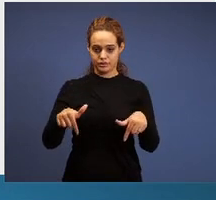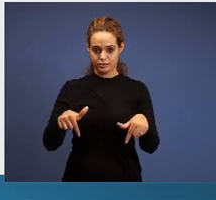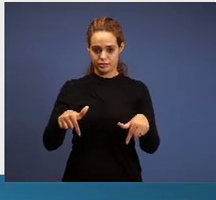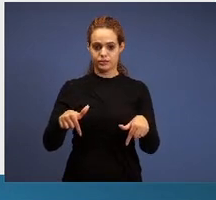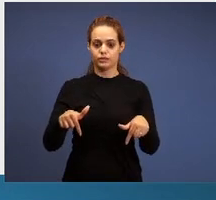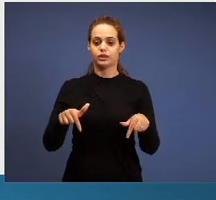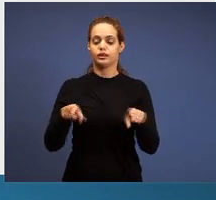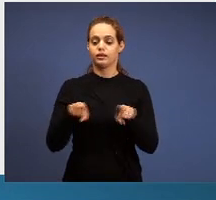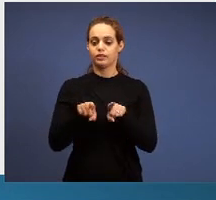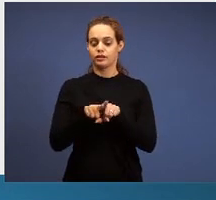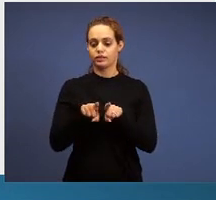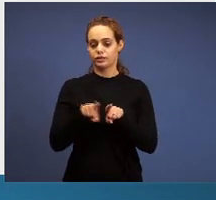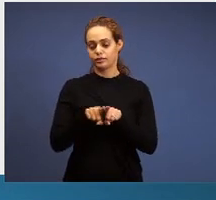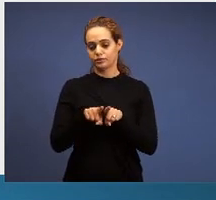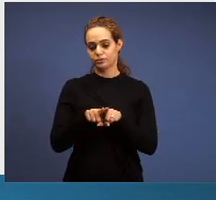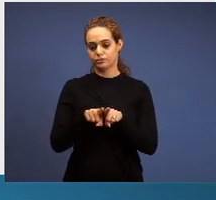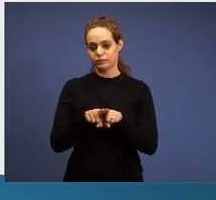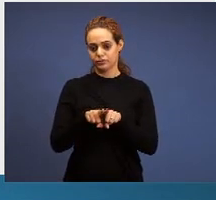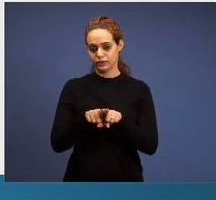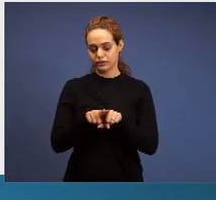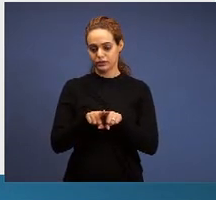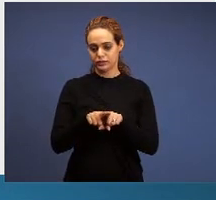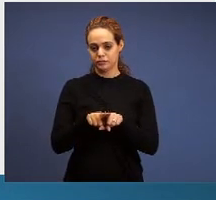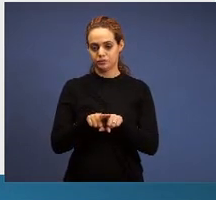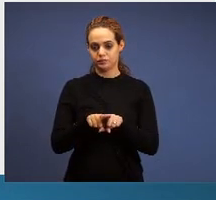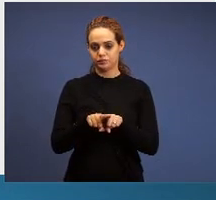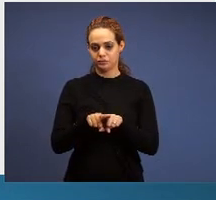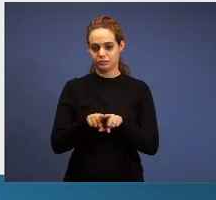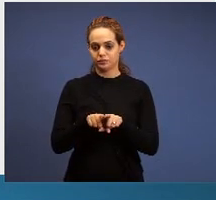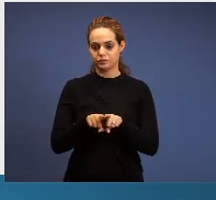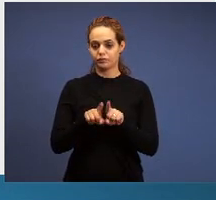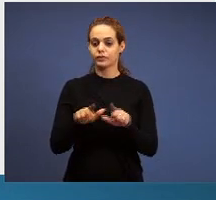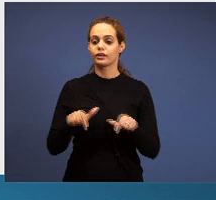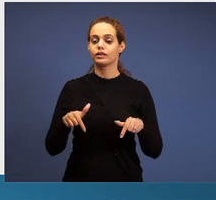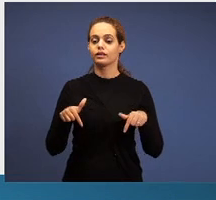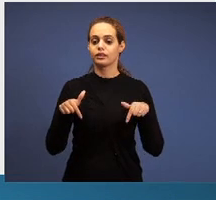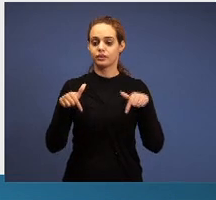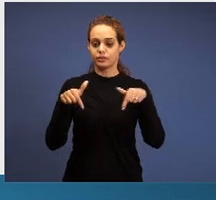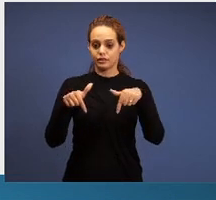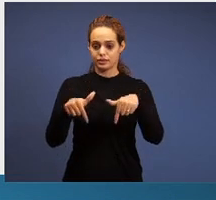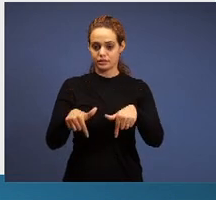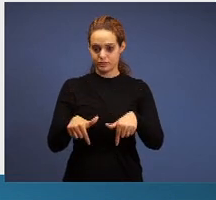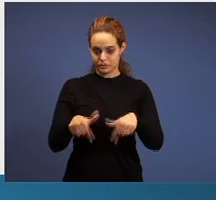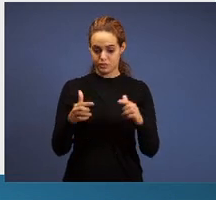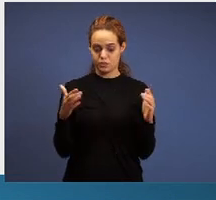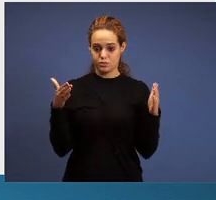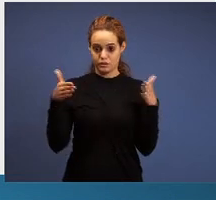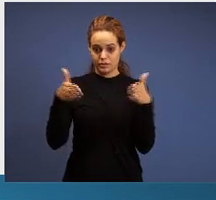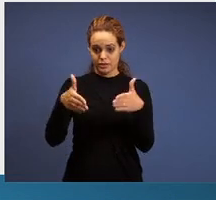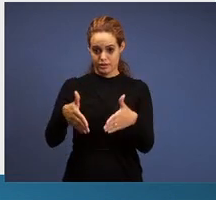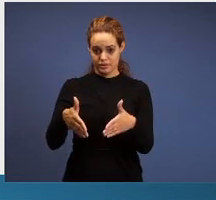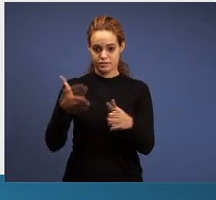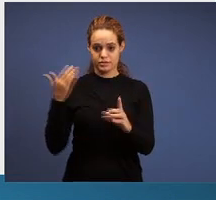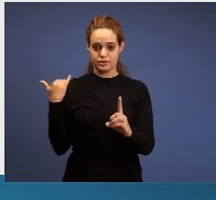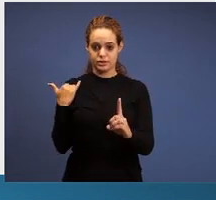question in prophetic emphasis in another period,